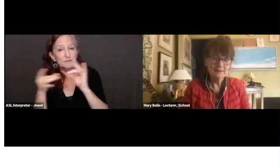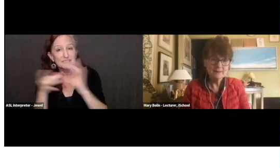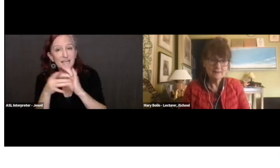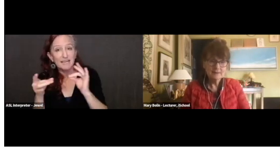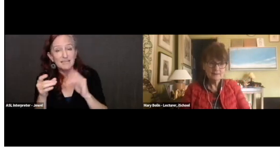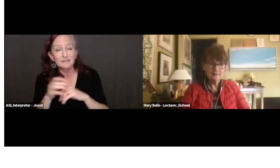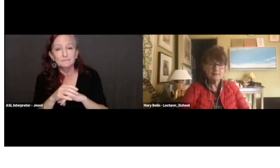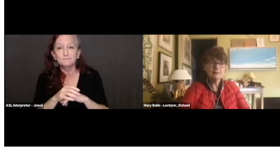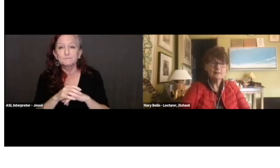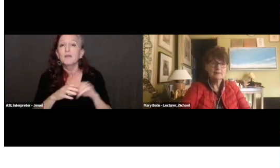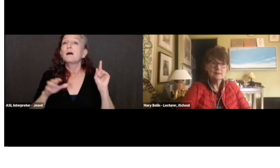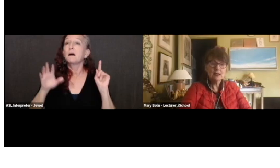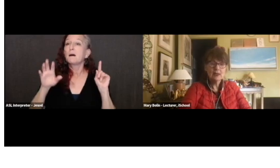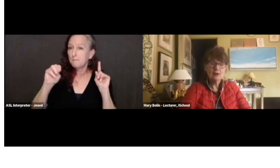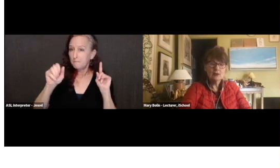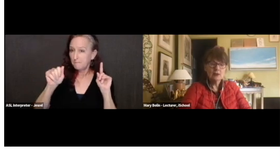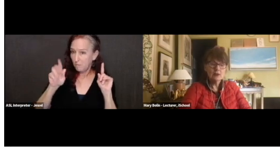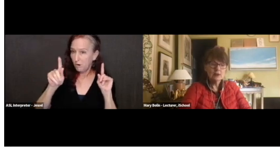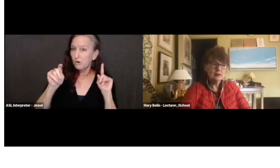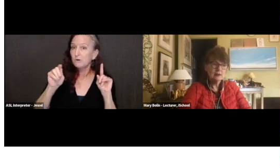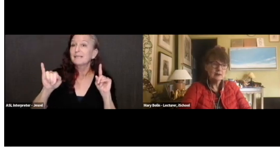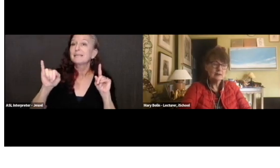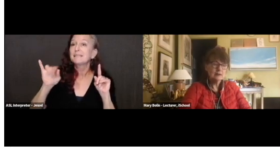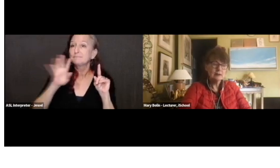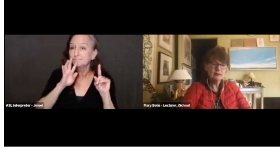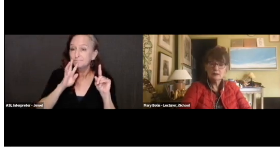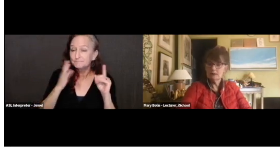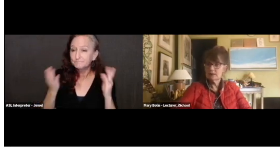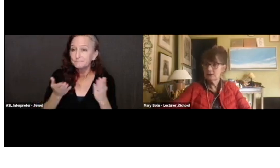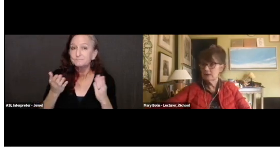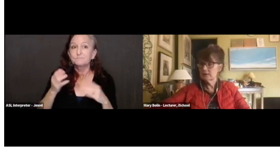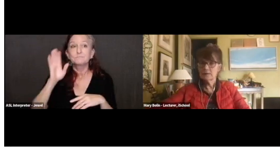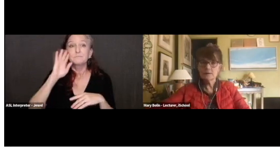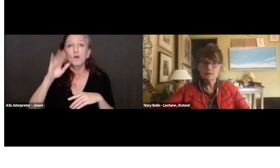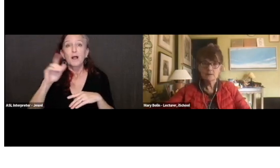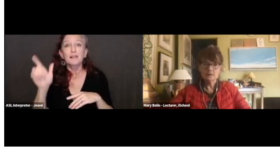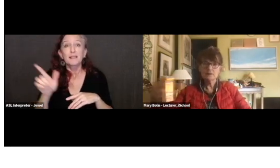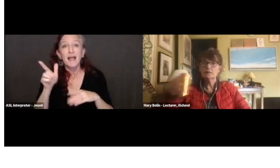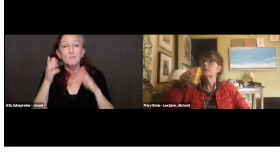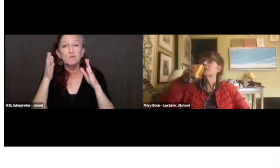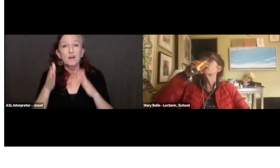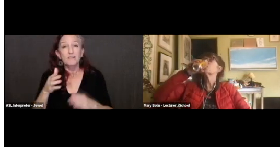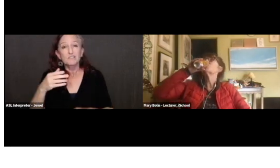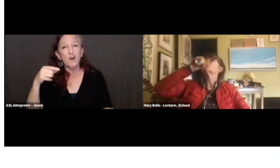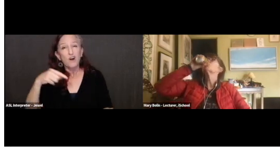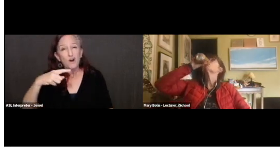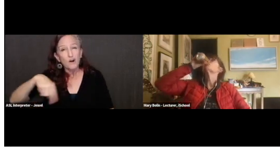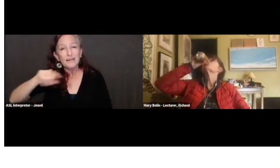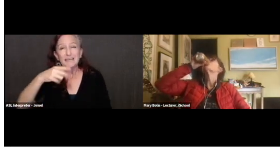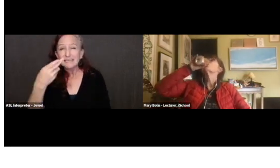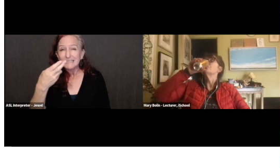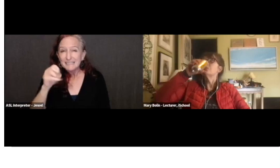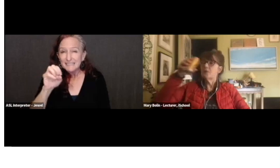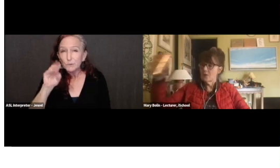I will say I think actually librarians are heroes in this whole effort to ensure